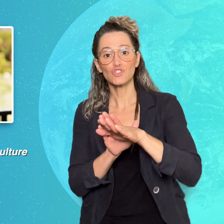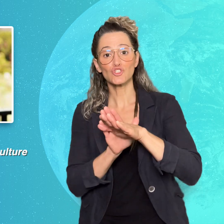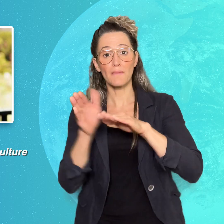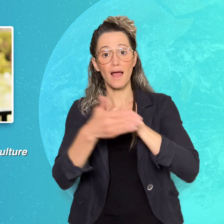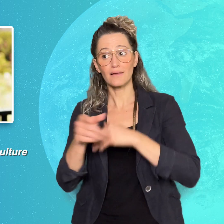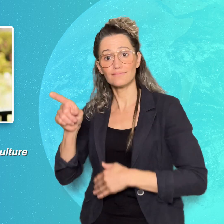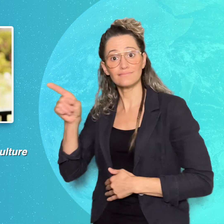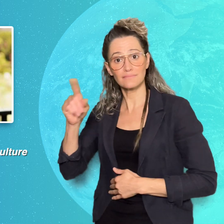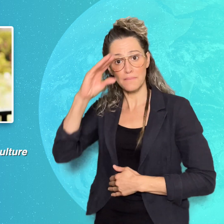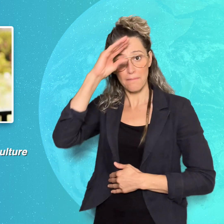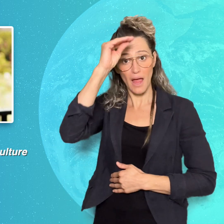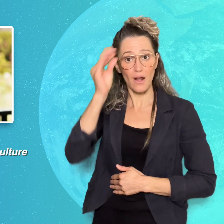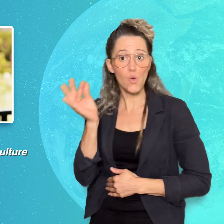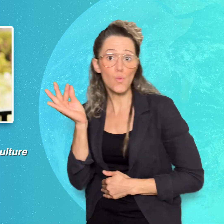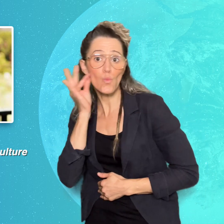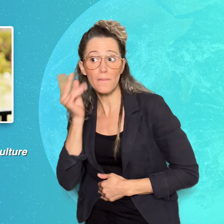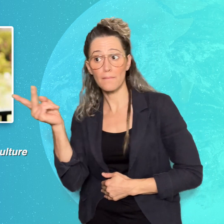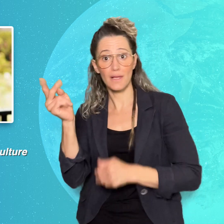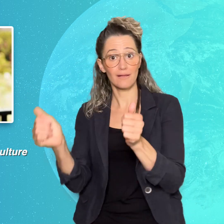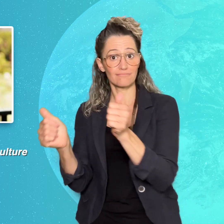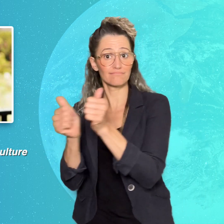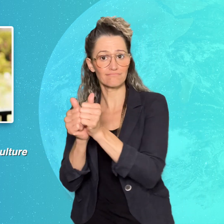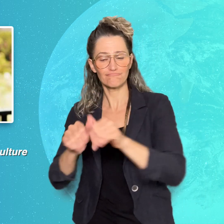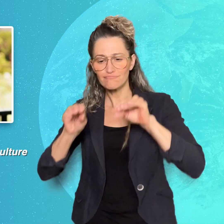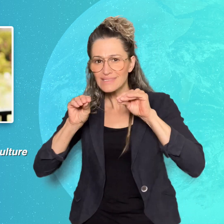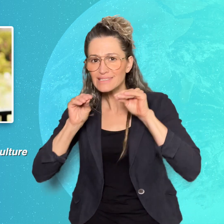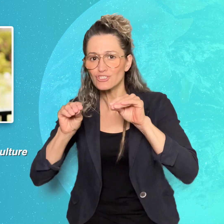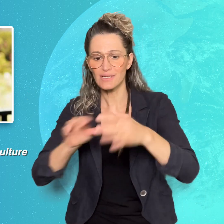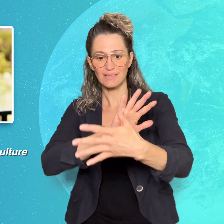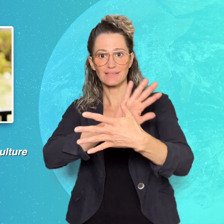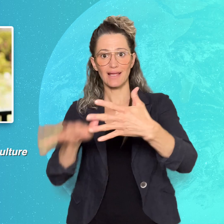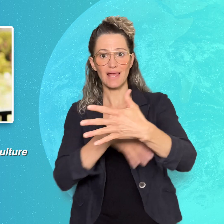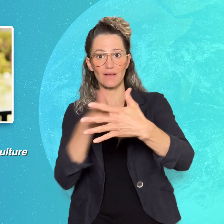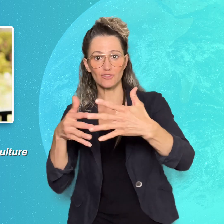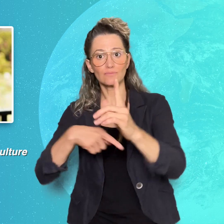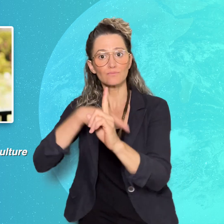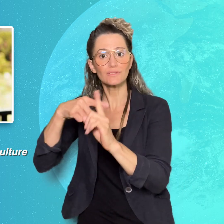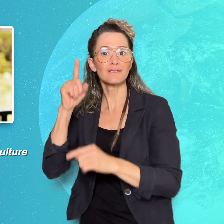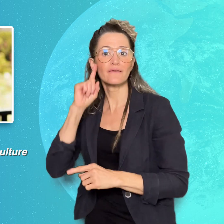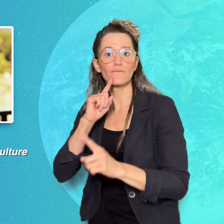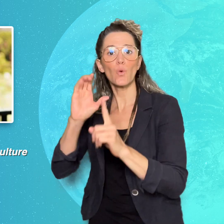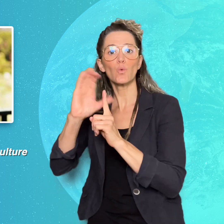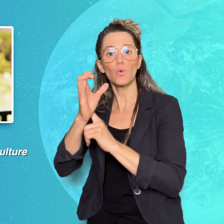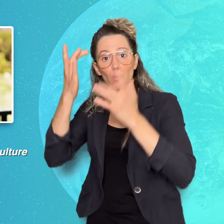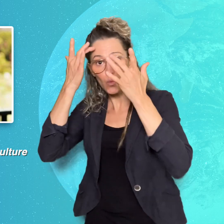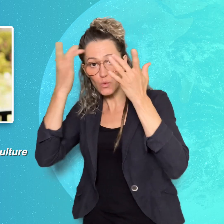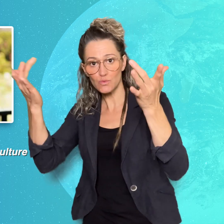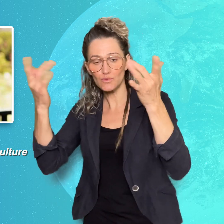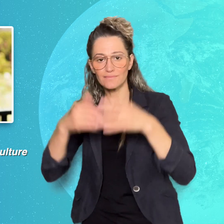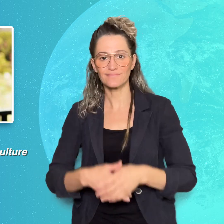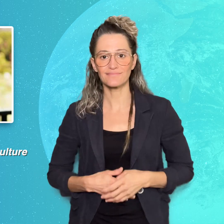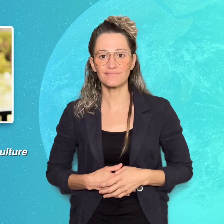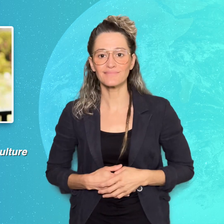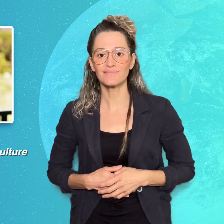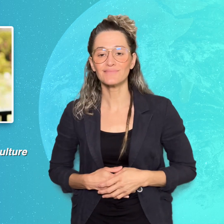Couple teaches sign and Deaf culture